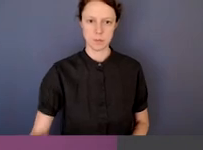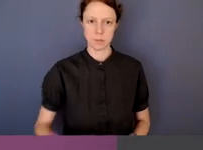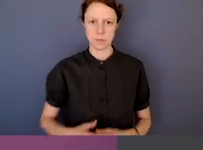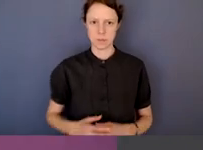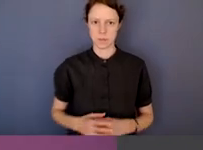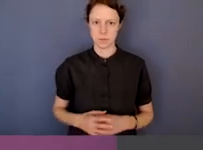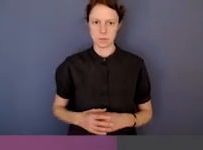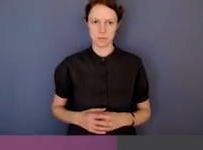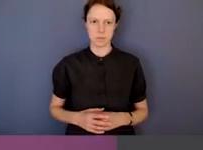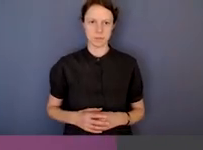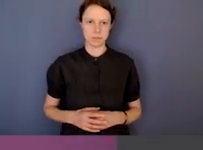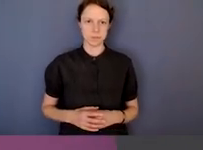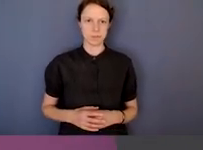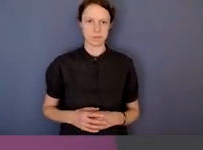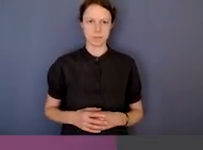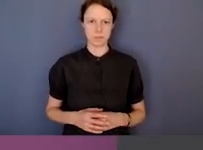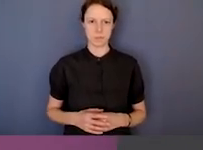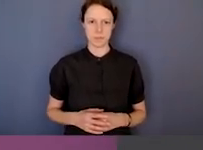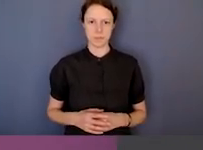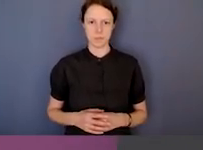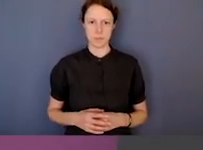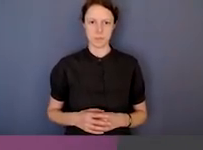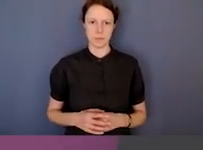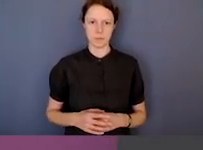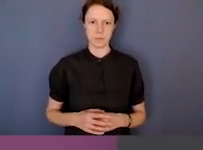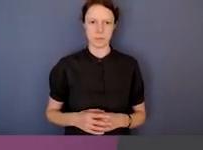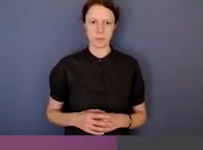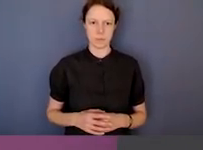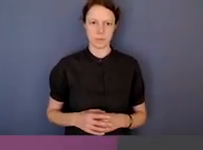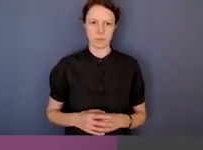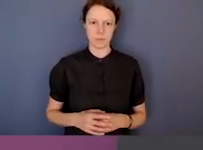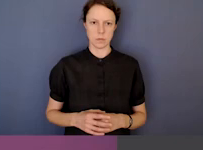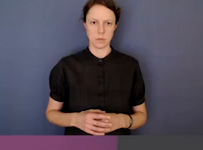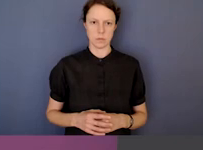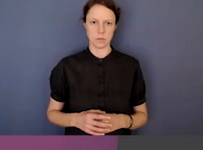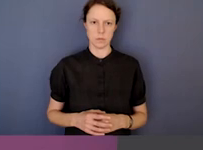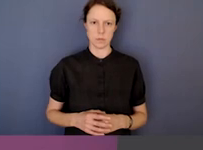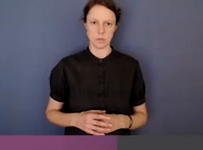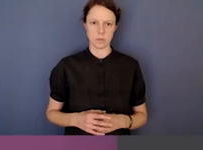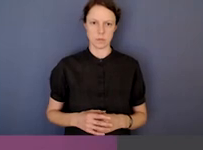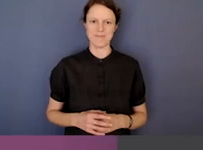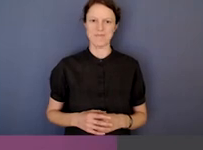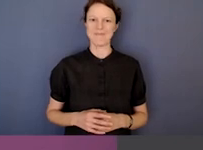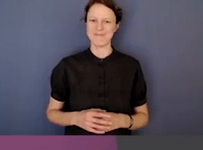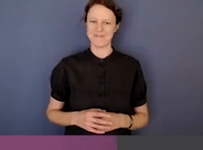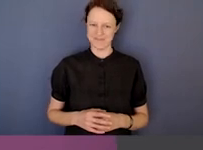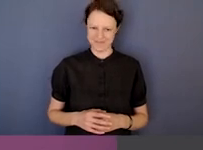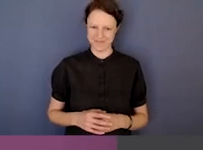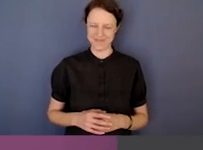officials it has to be criminal conduct. We do have a distinct jurisdiction in relation to police,